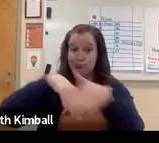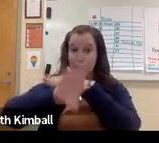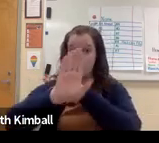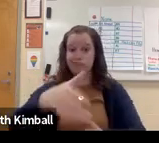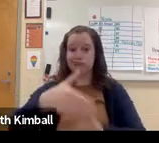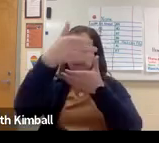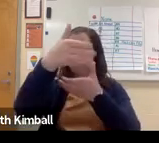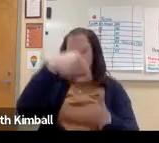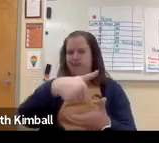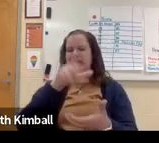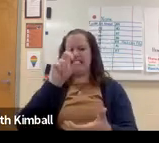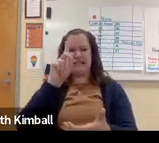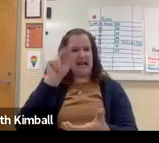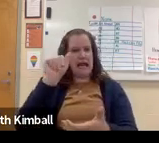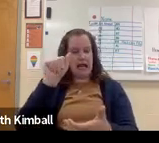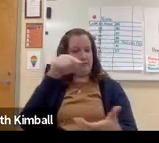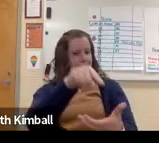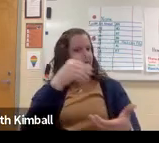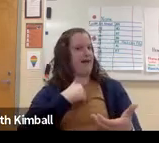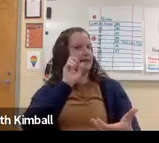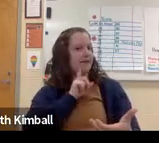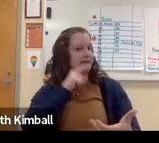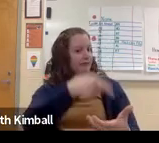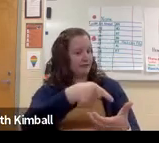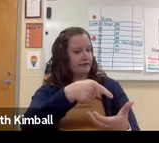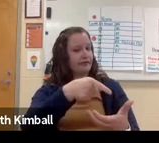Some of those are congenital, it's in the DNA.